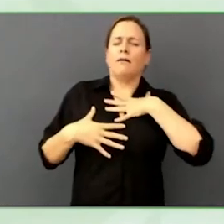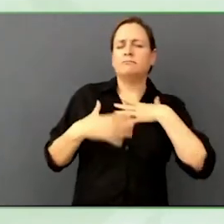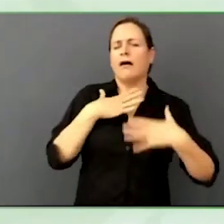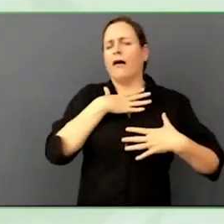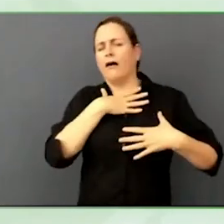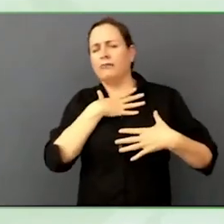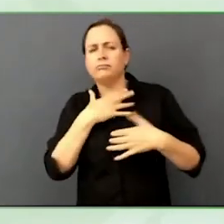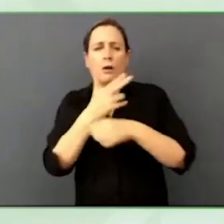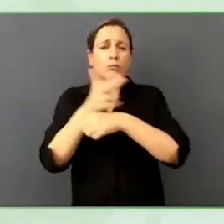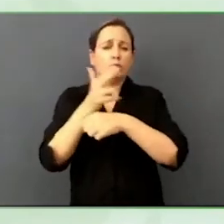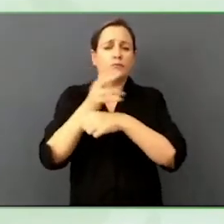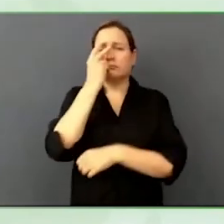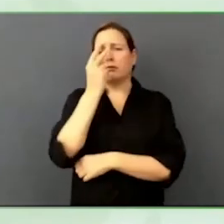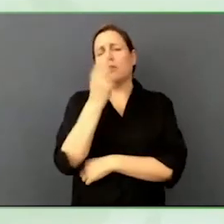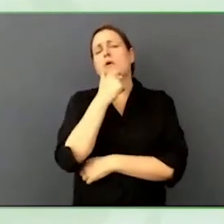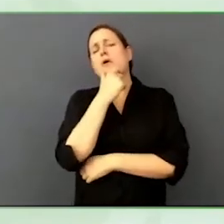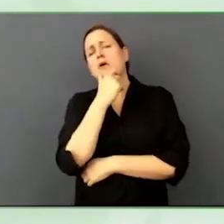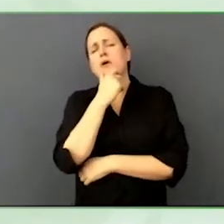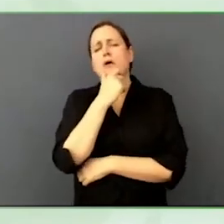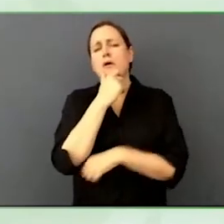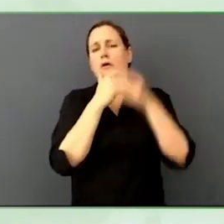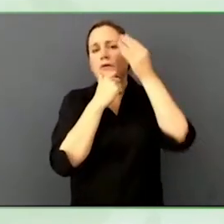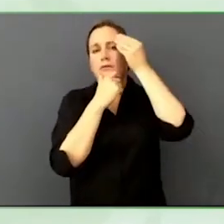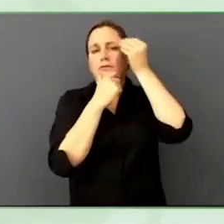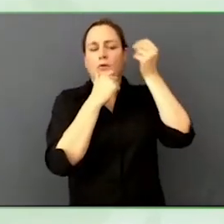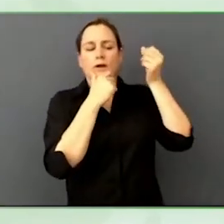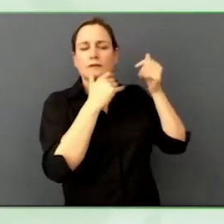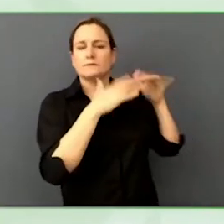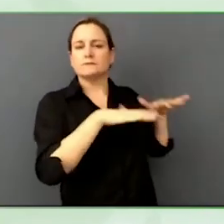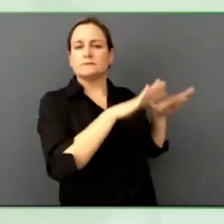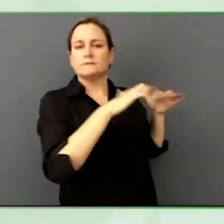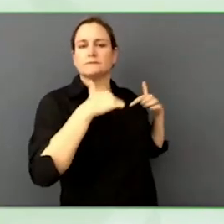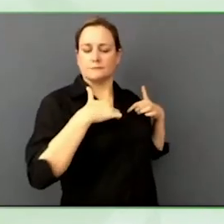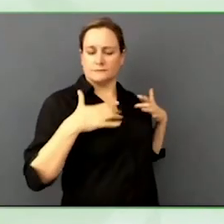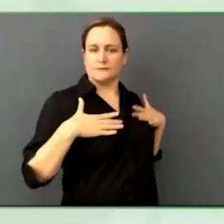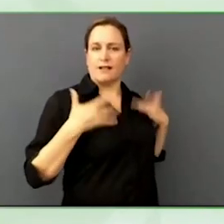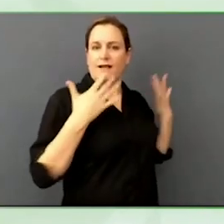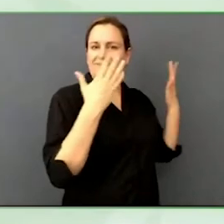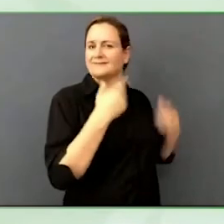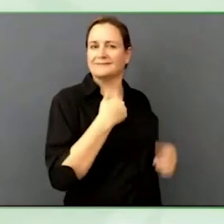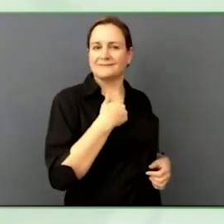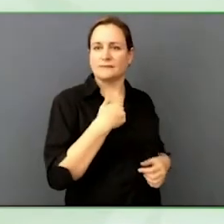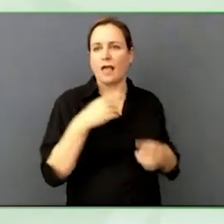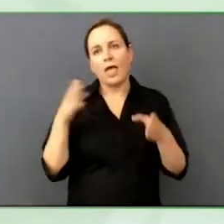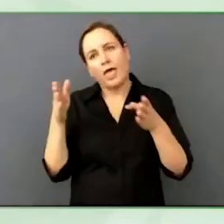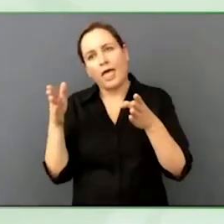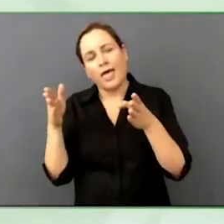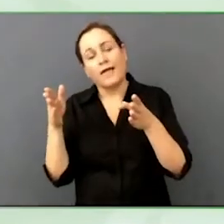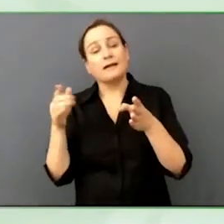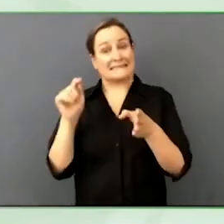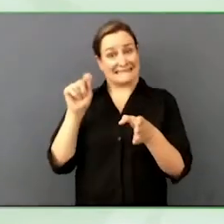it is not reality that you are suspending your notion of reality. And that is how you get the meaningful experience and it is